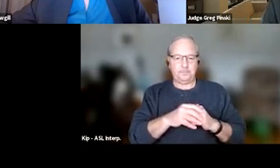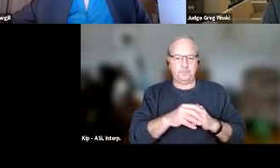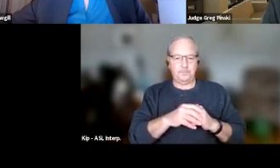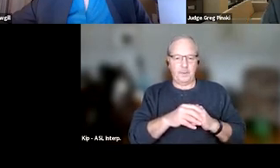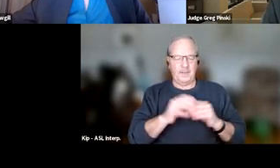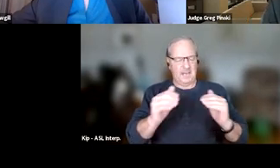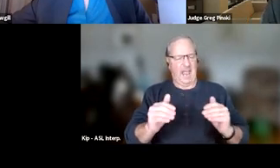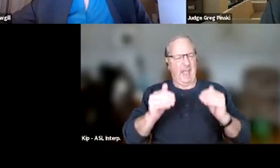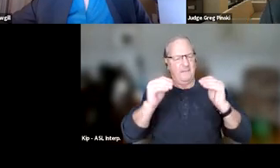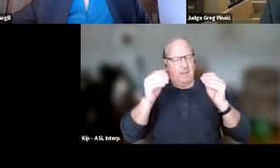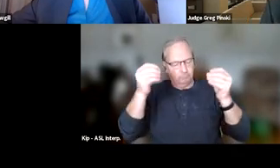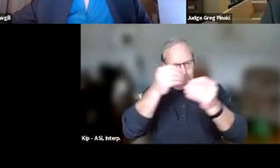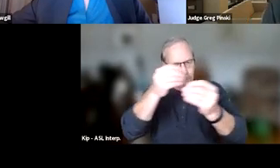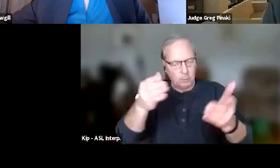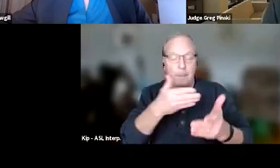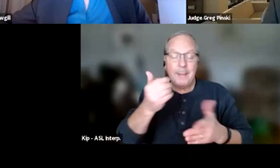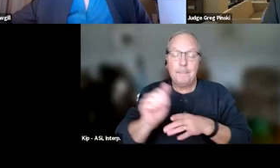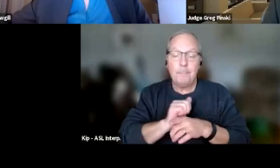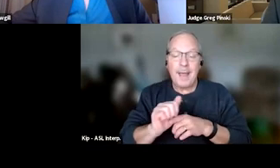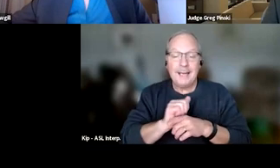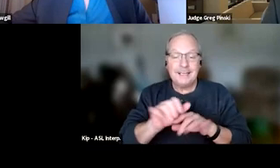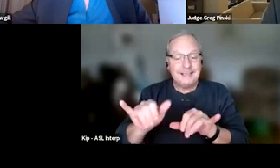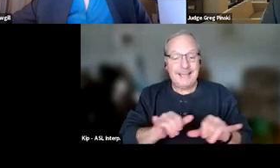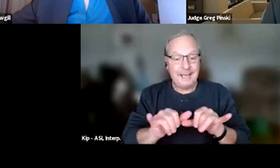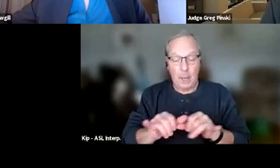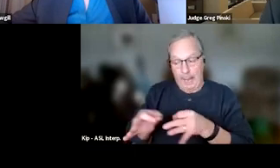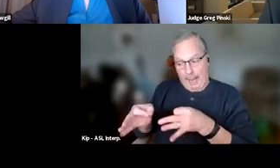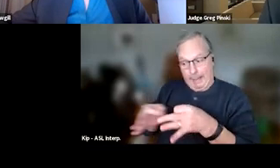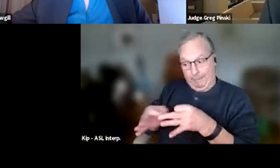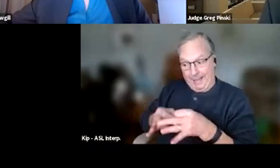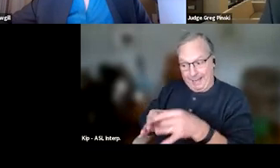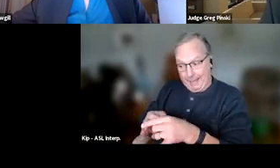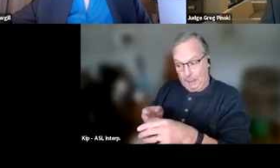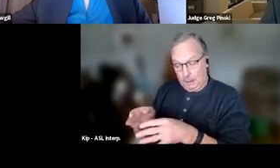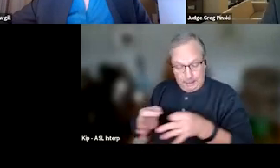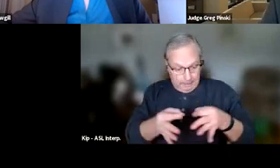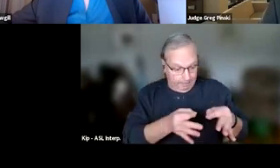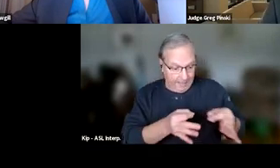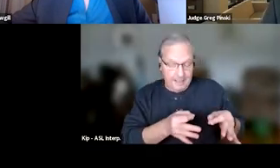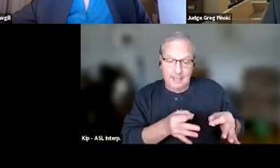portion of the Best Practice Standard, explaining to your participants early and reinforcing that